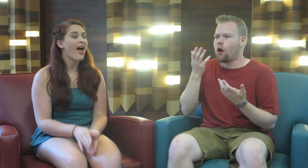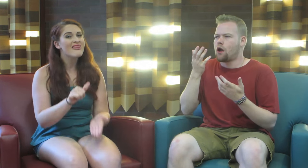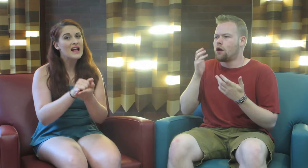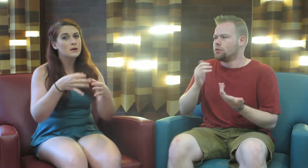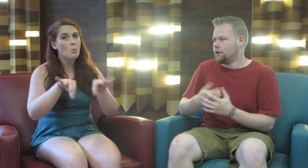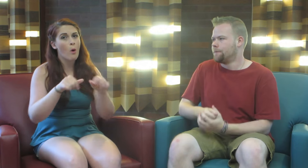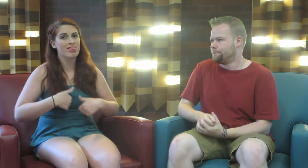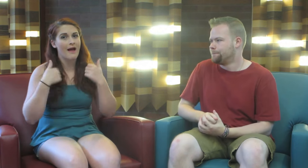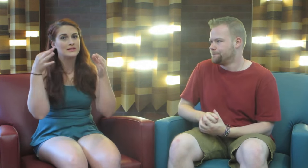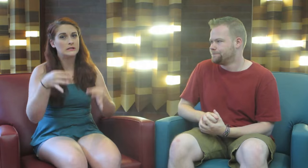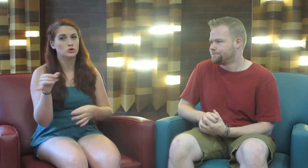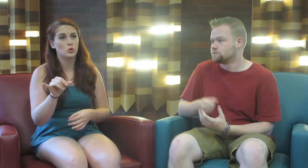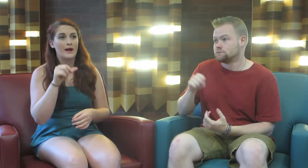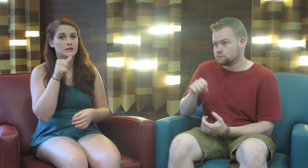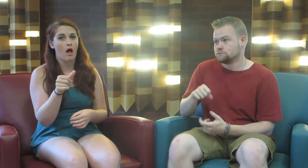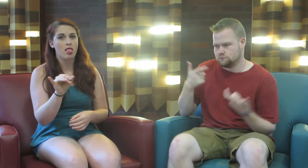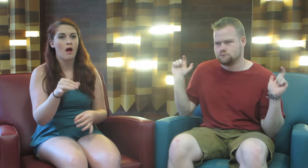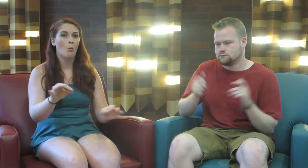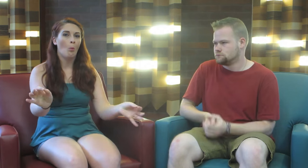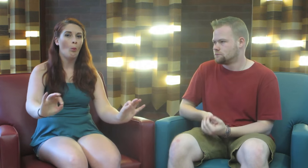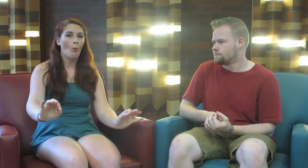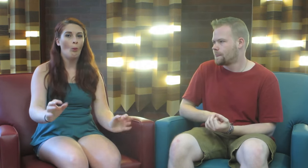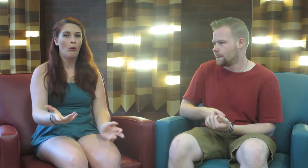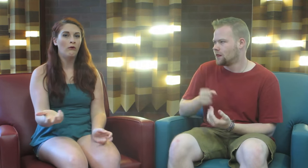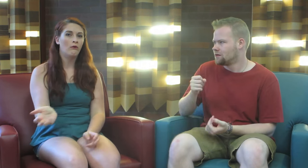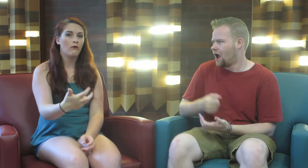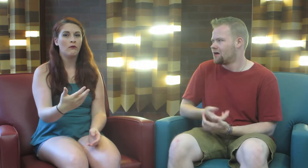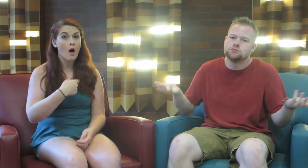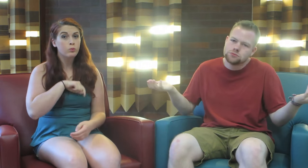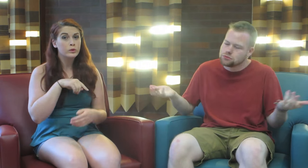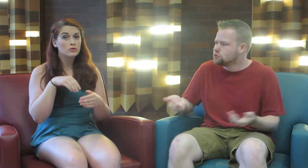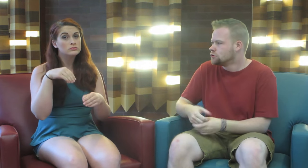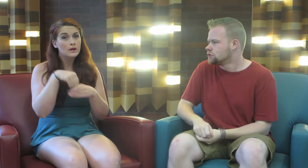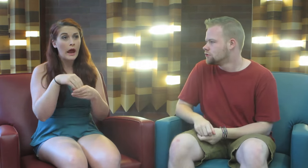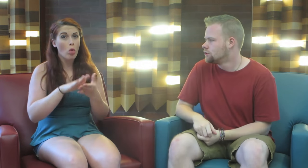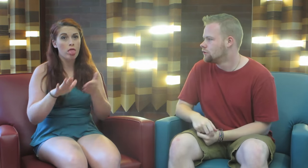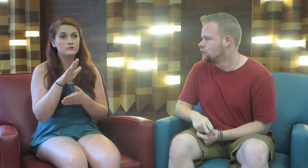G: That’s an important life decision too, it’s not like oh, it’s nothing. We’re in college.